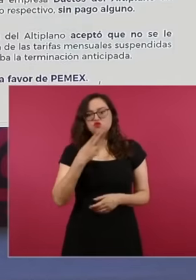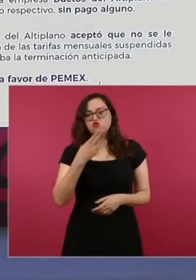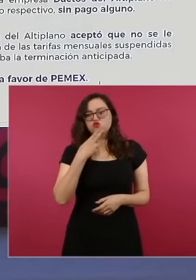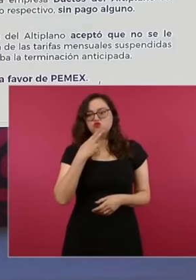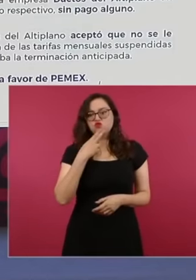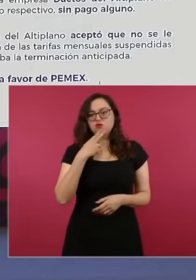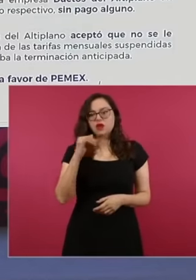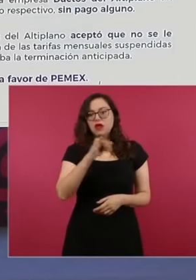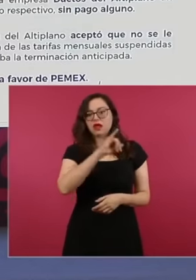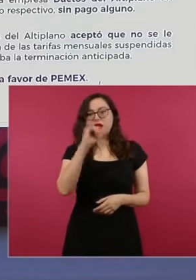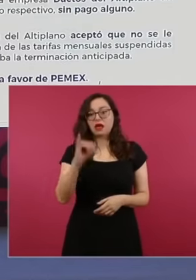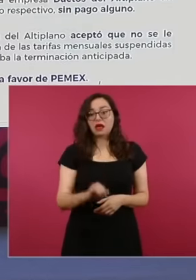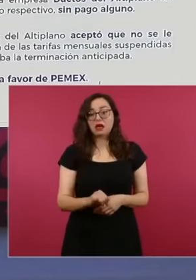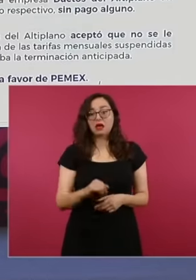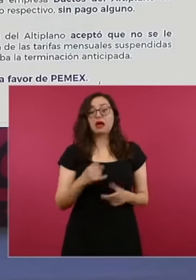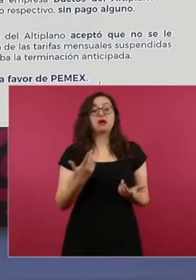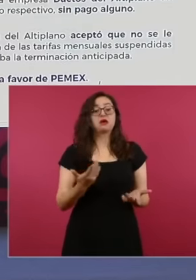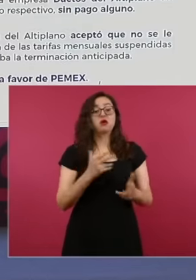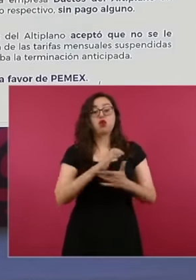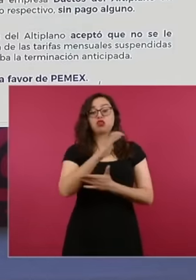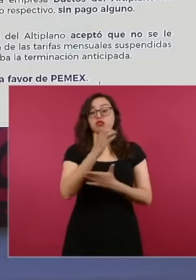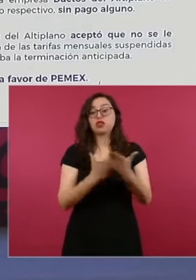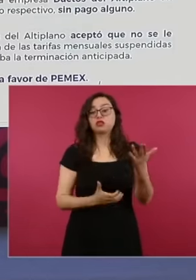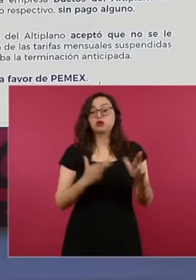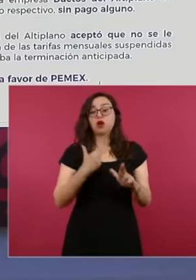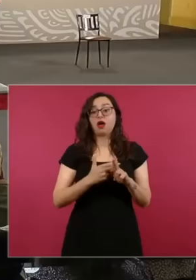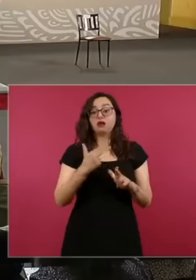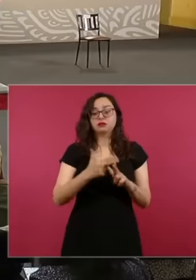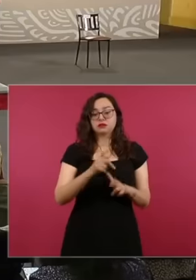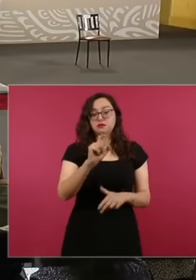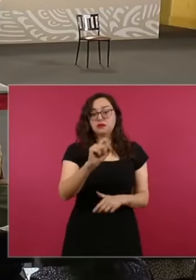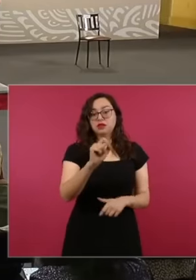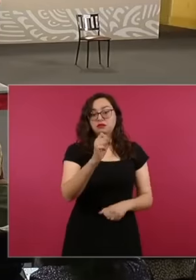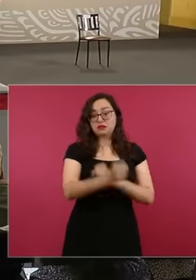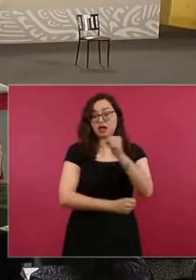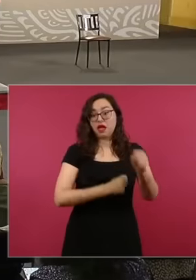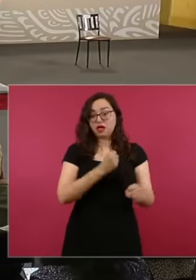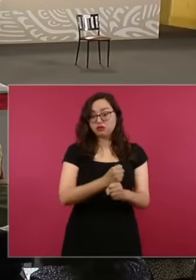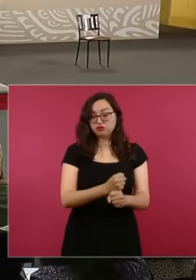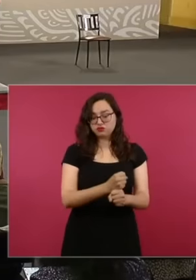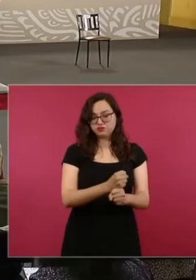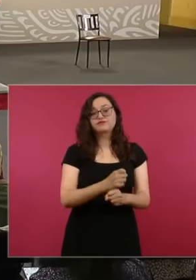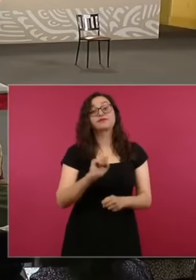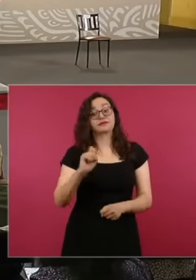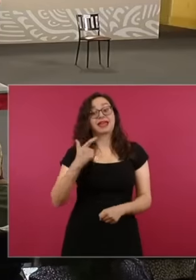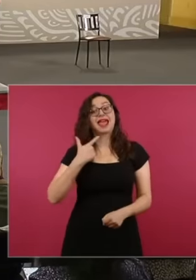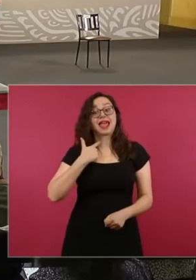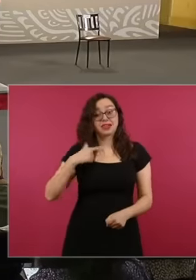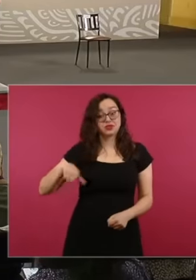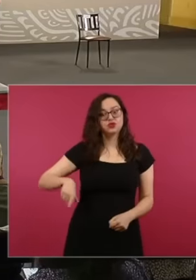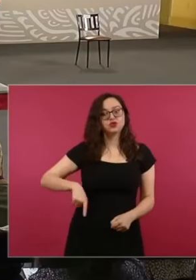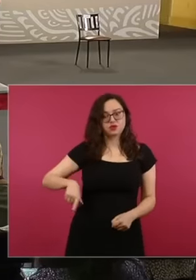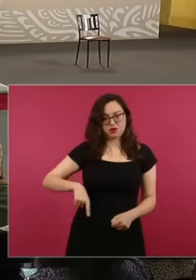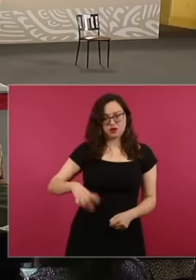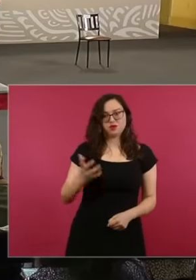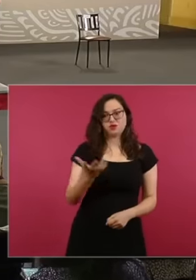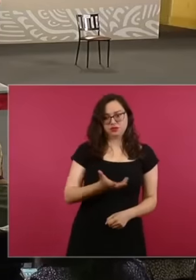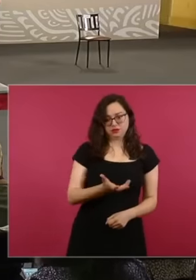a validity of 20 years when we detected it. The payment was immediately suspended, the corresponding complaints were made